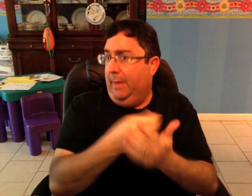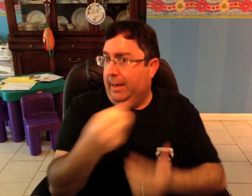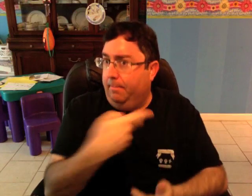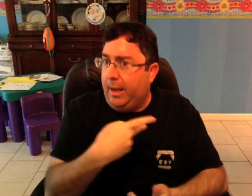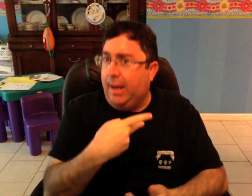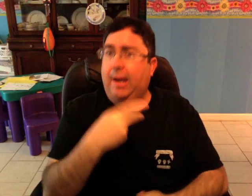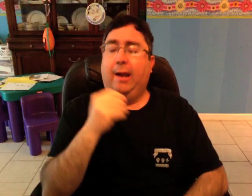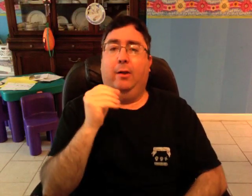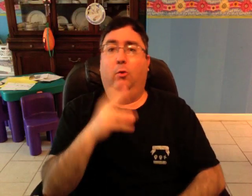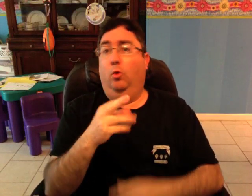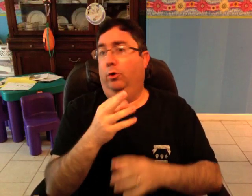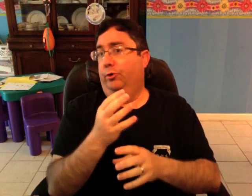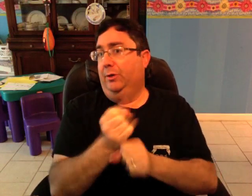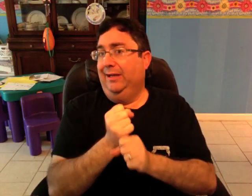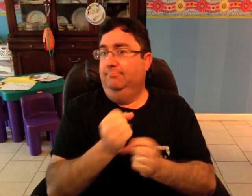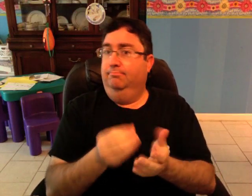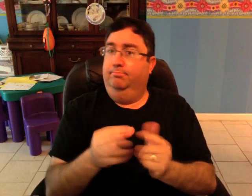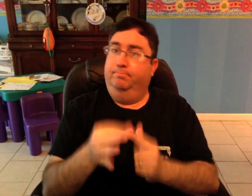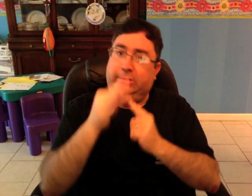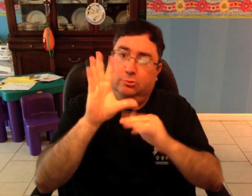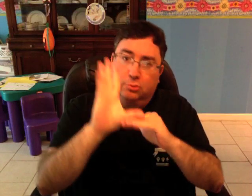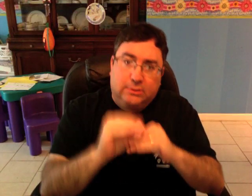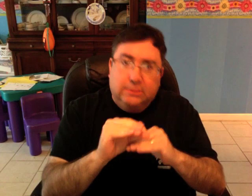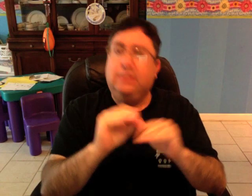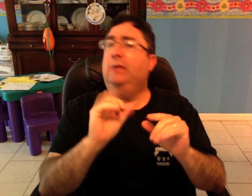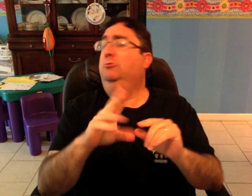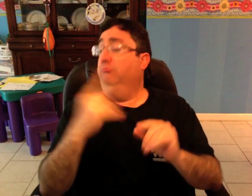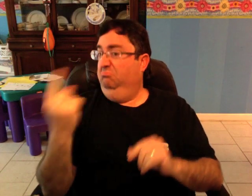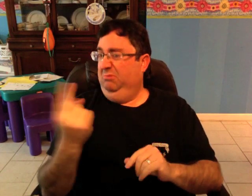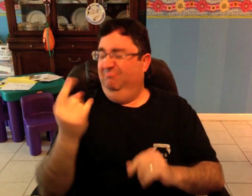you will get money back or special discounts, and the like.